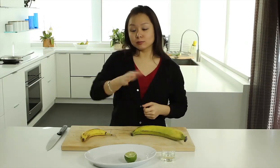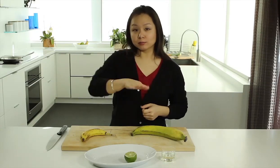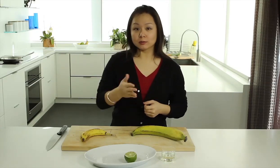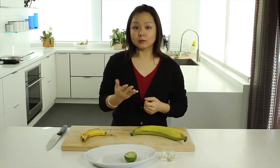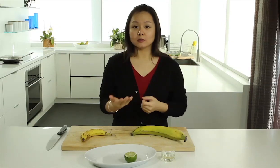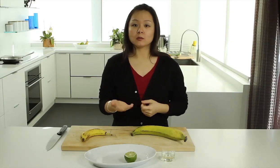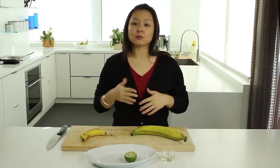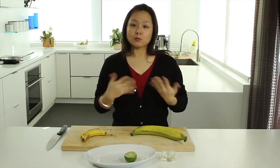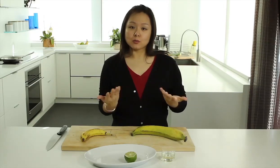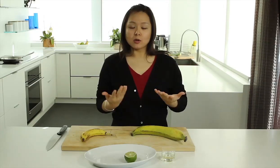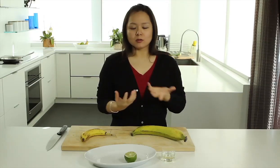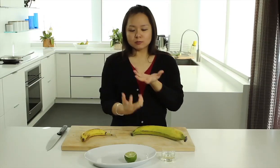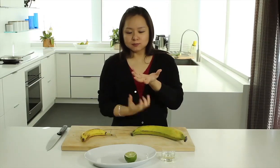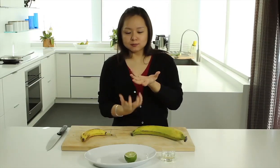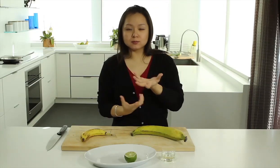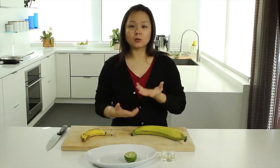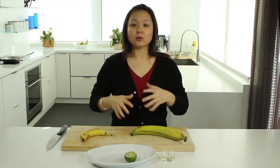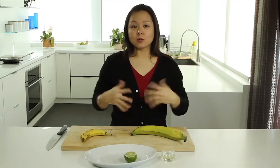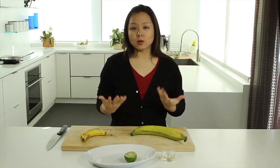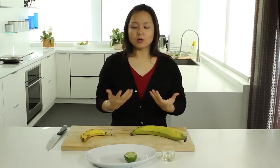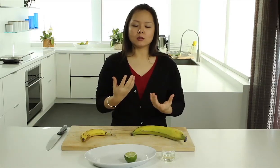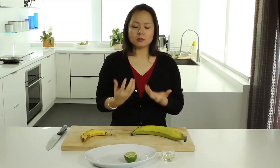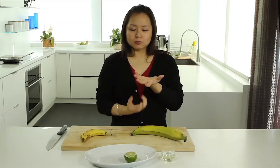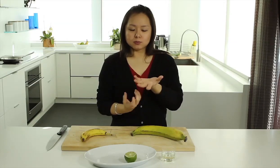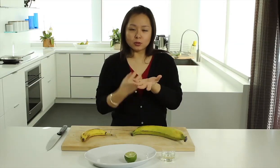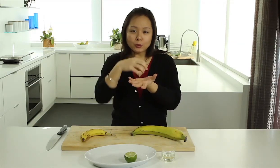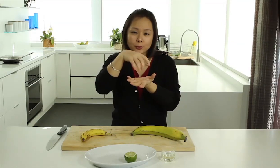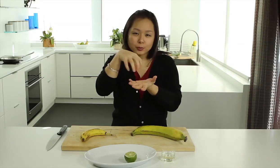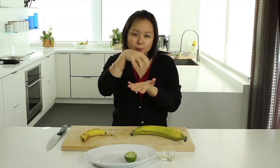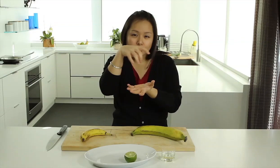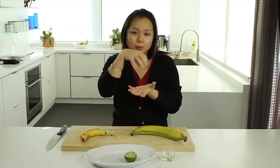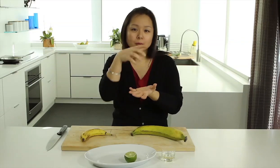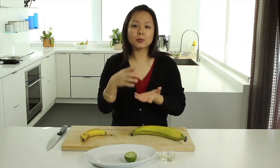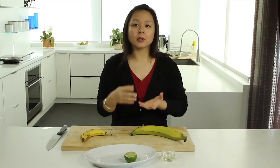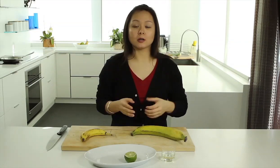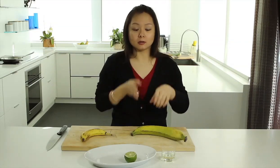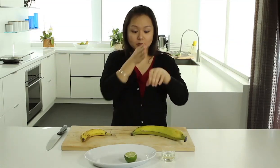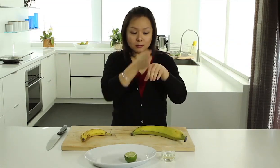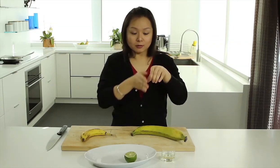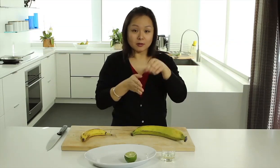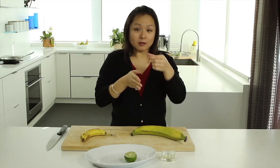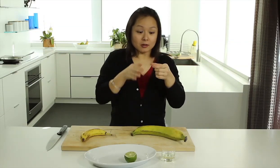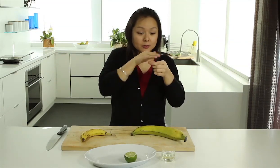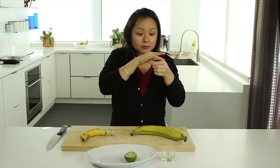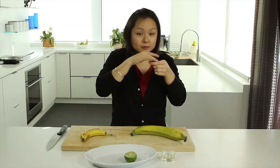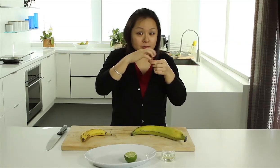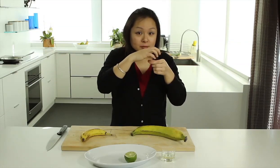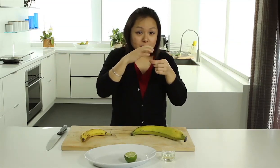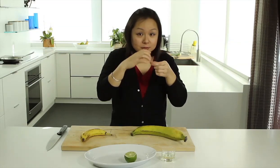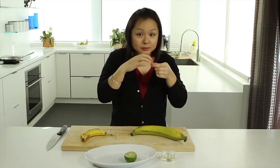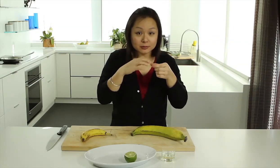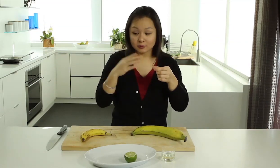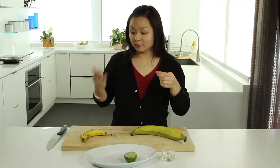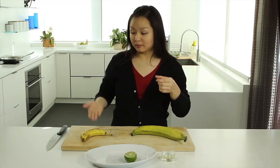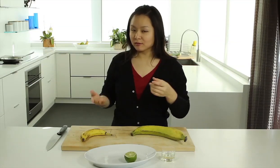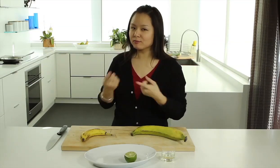Bananas are almost always eaten raw, while plantains need to be cooked or otherwise processed, and are used either when green or unripe. Plantains